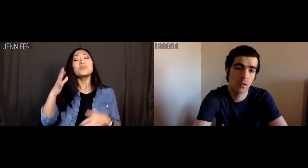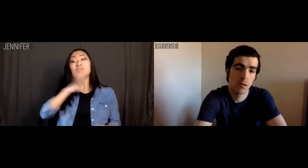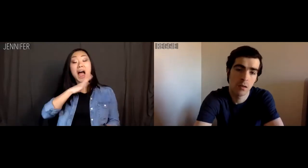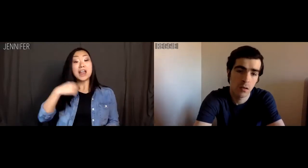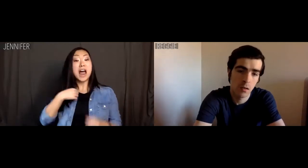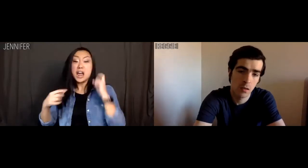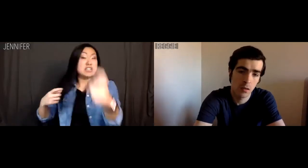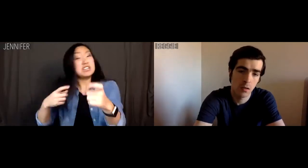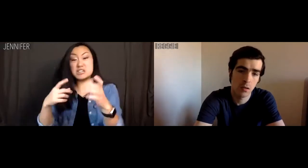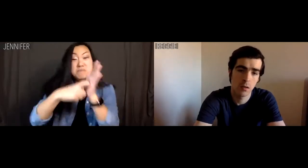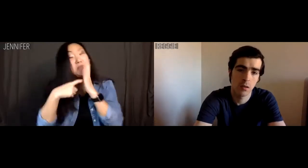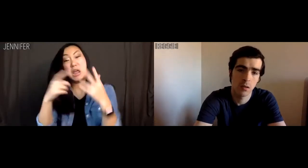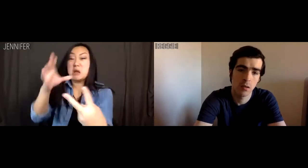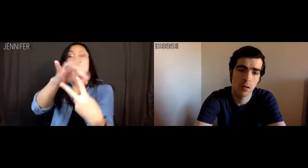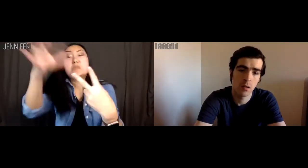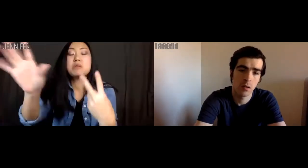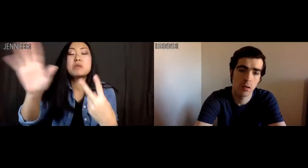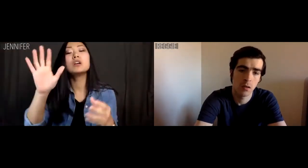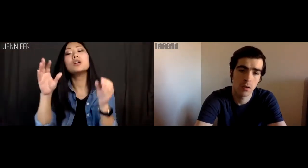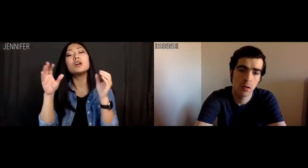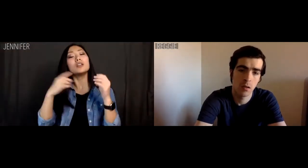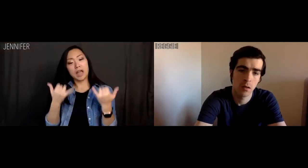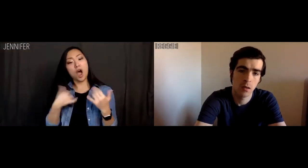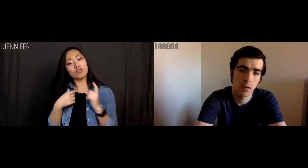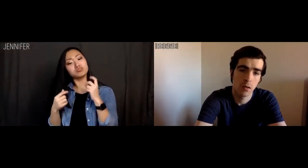Jennifer: I take it back then. I take back my ultimatum.